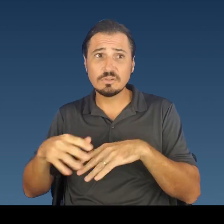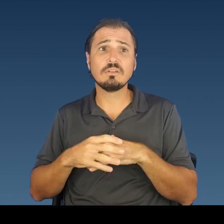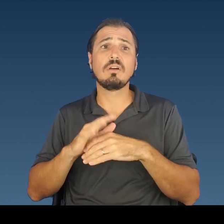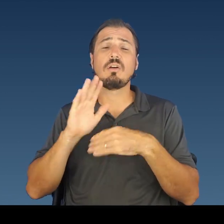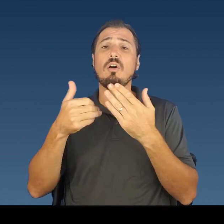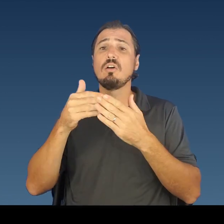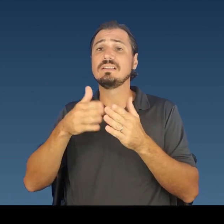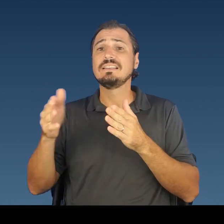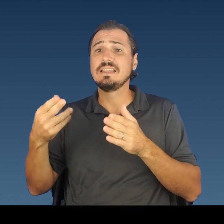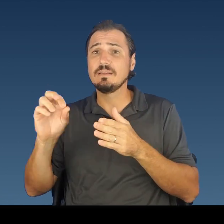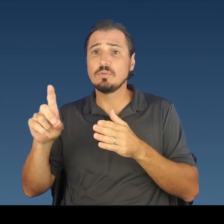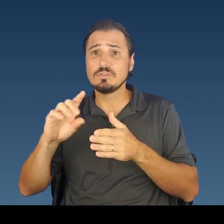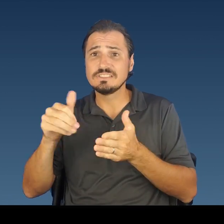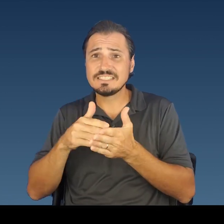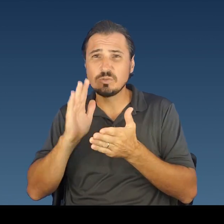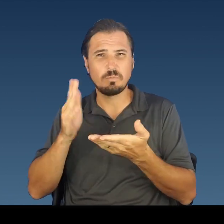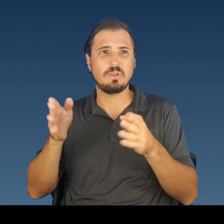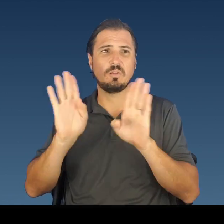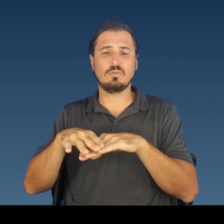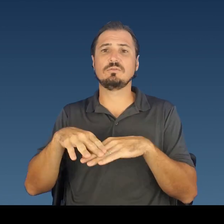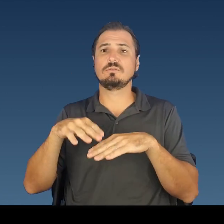as the Waimea and Kapa‘a swimming pools.